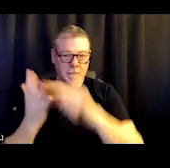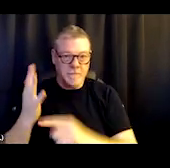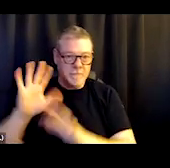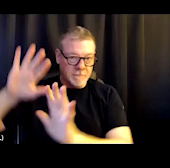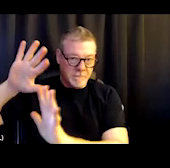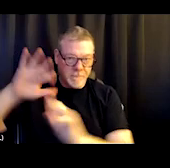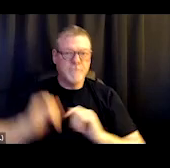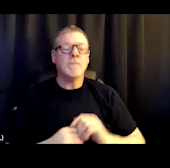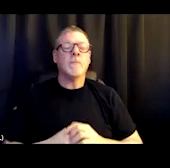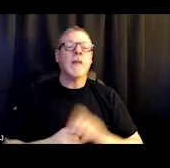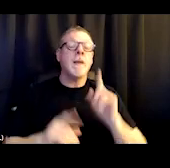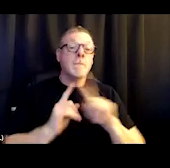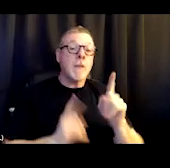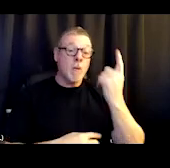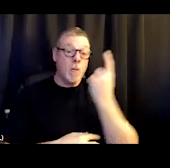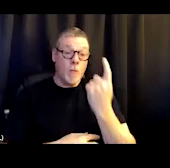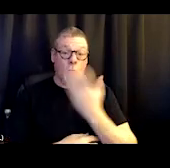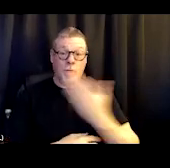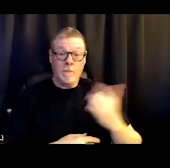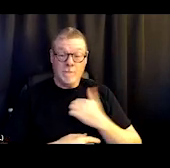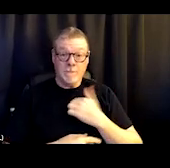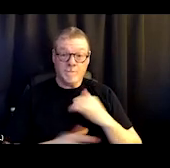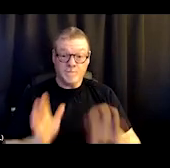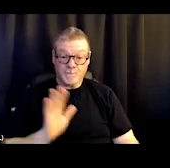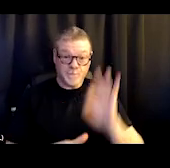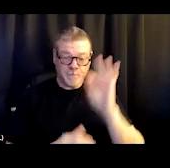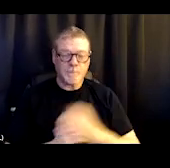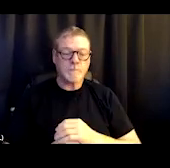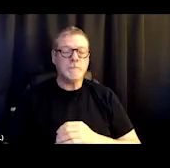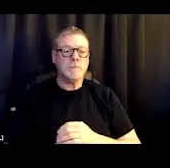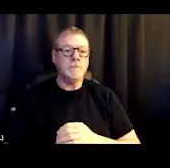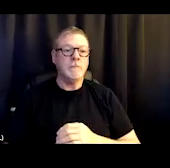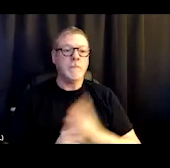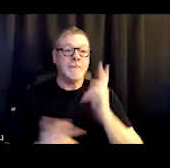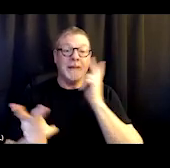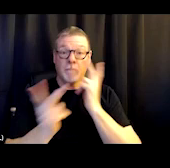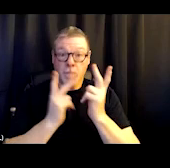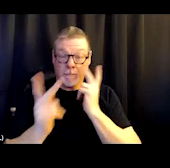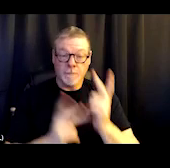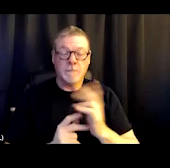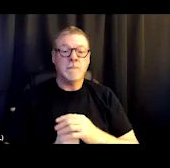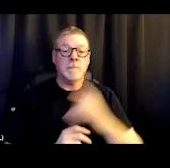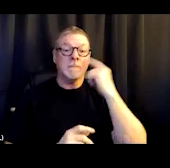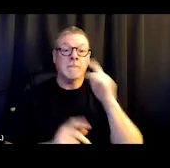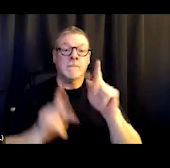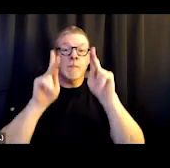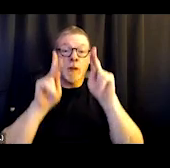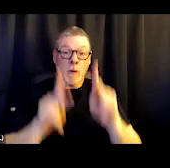But one of the things that I had discovered and have seen over the years is that in order for somebody to get whole health,